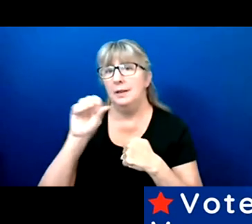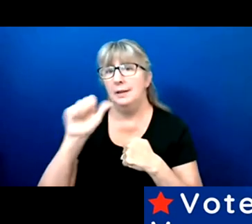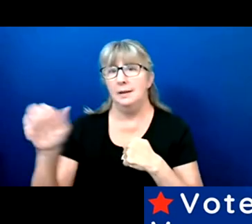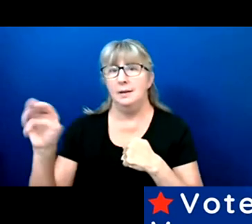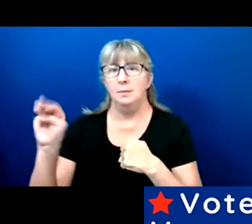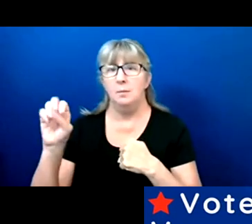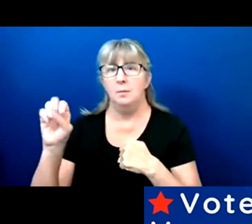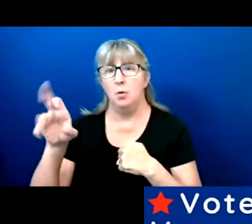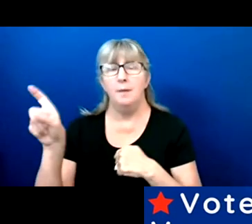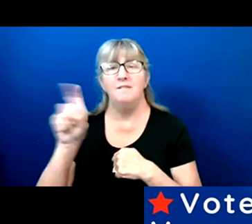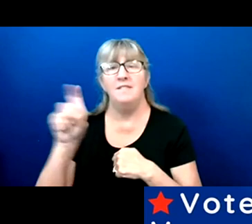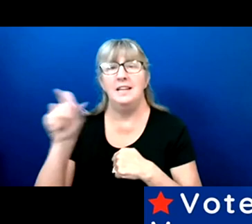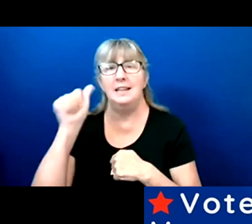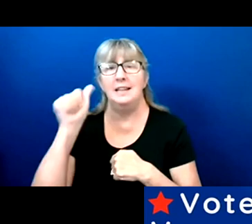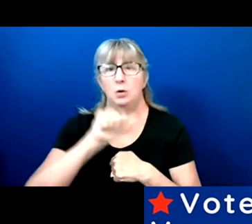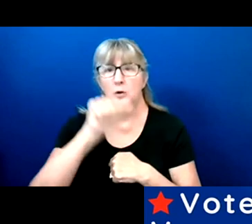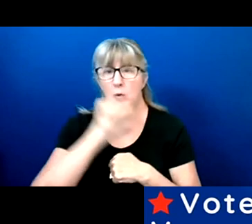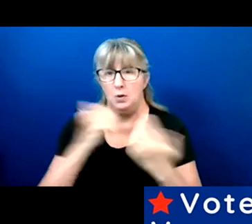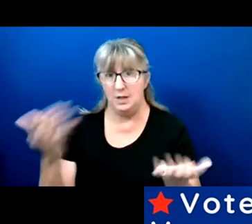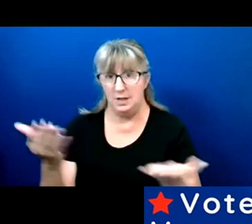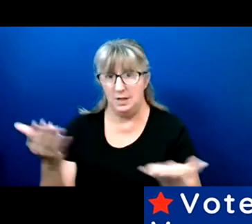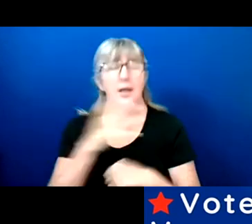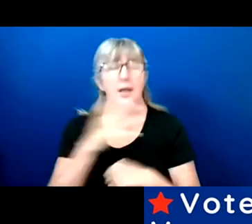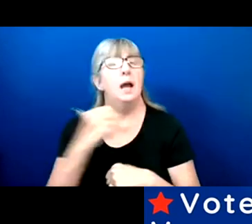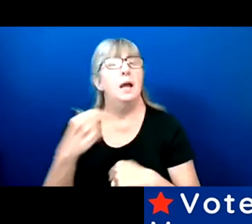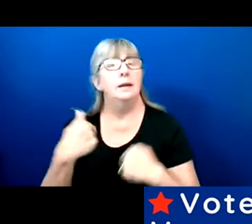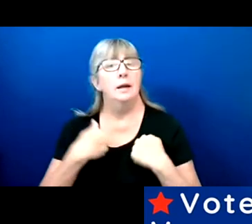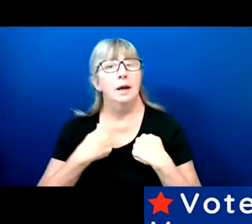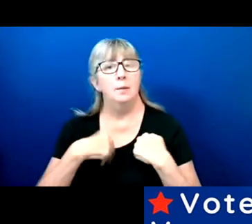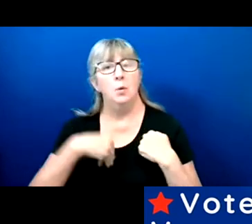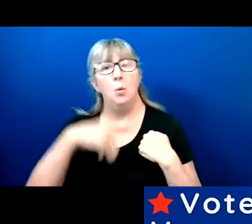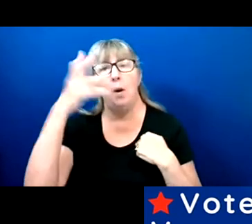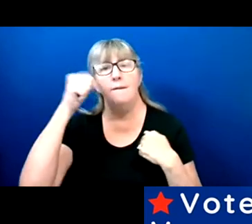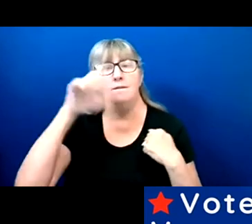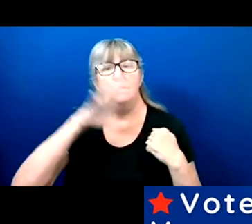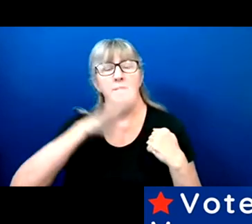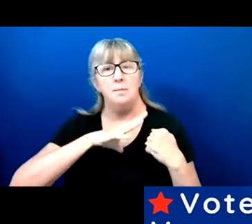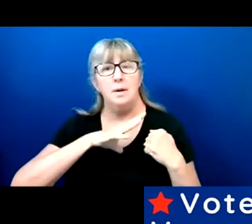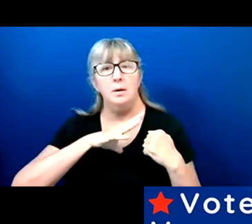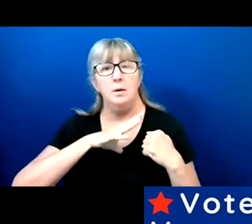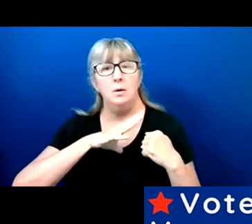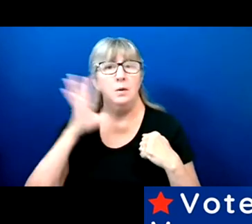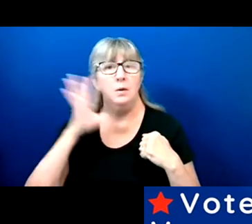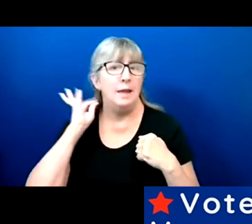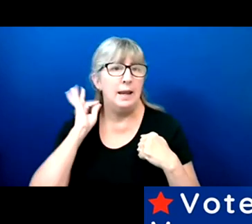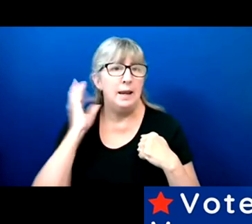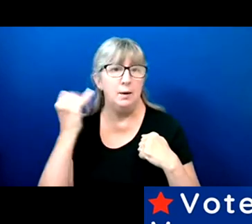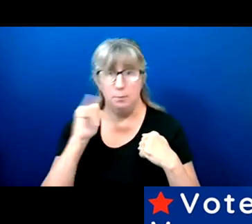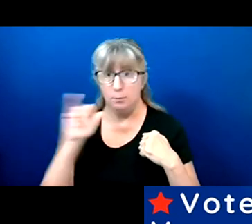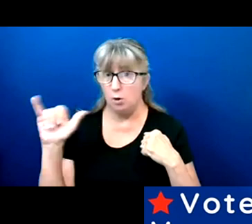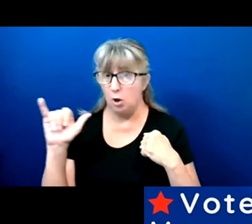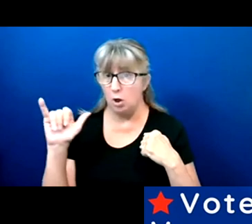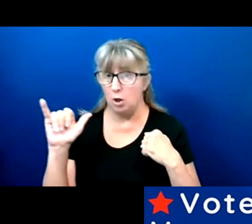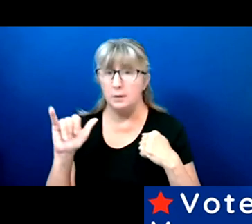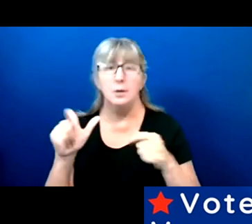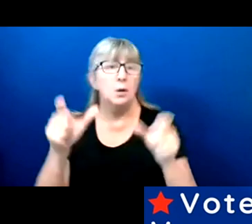And I am a white female with blonde hair. I wear glasses.